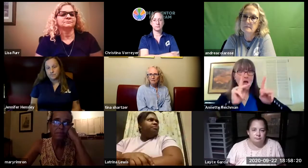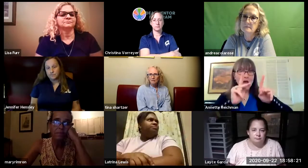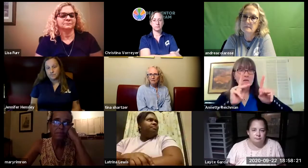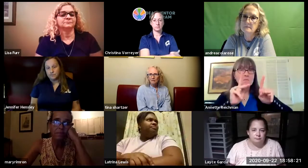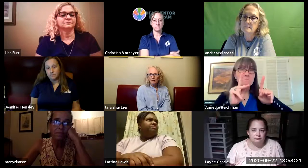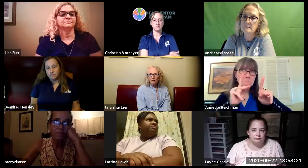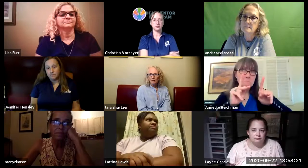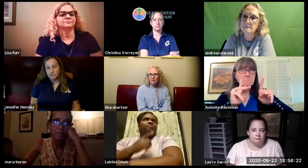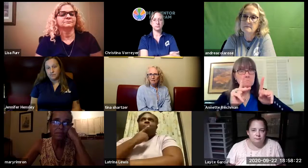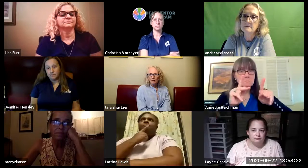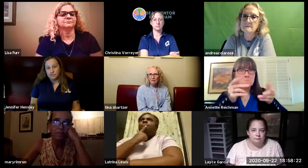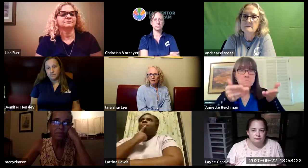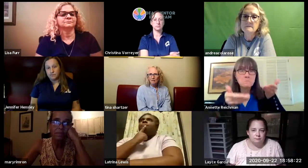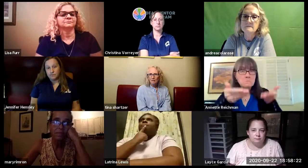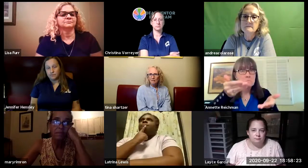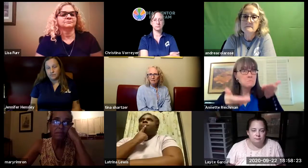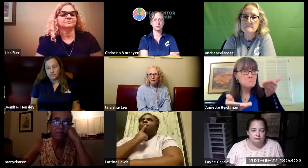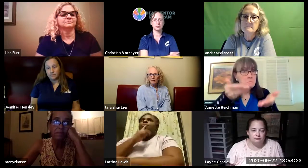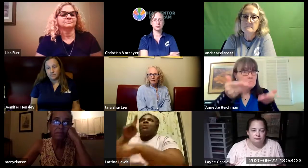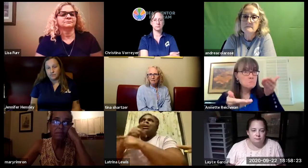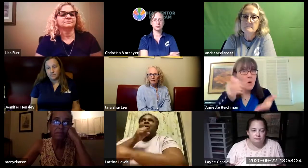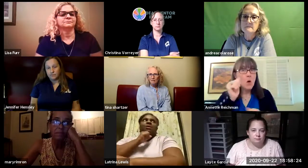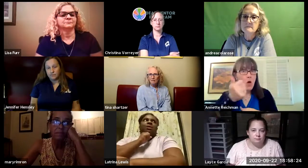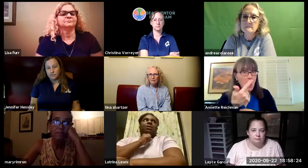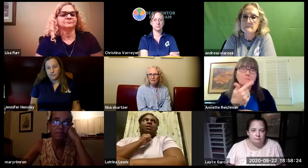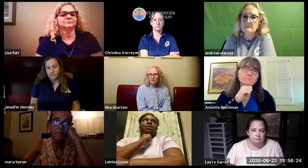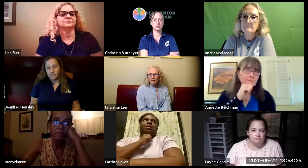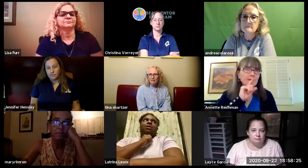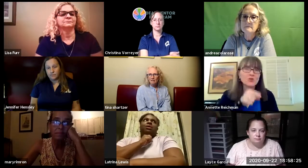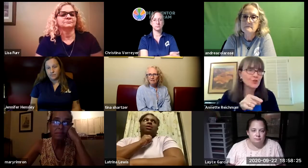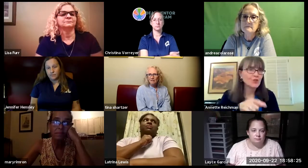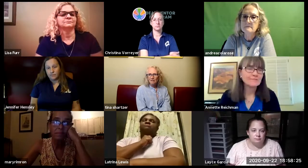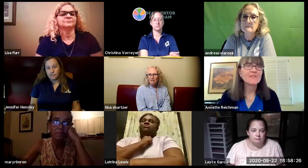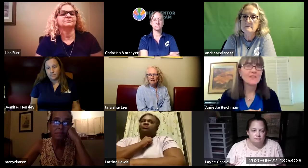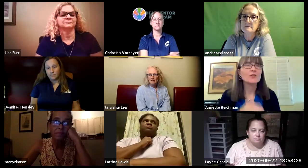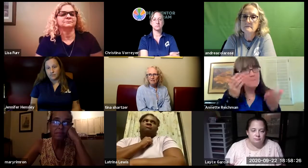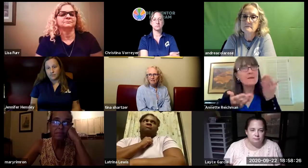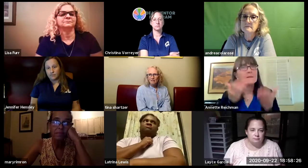and once we come back to campus